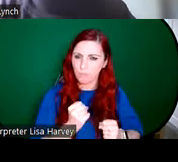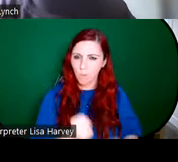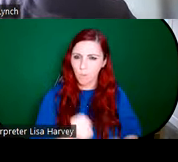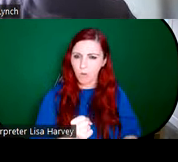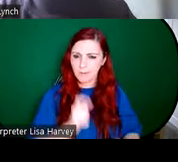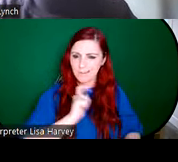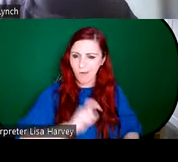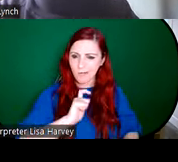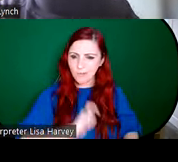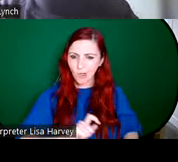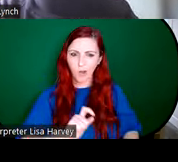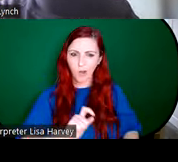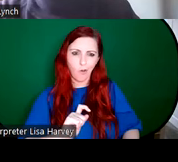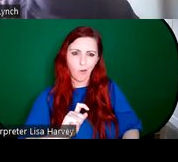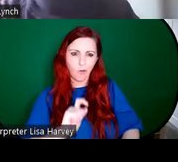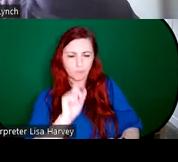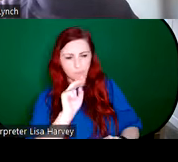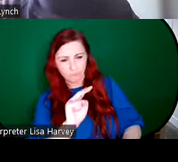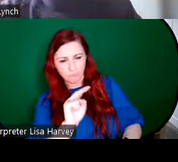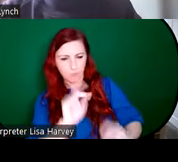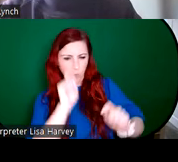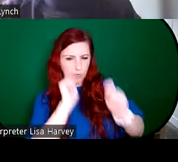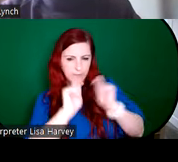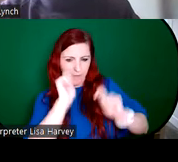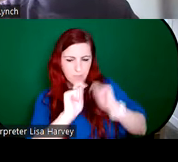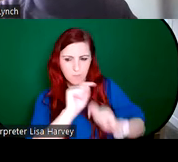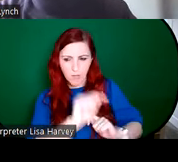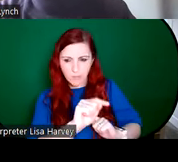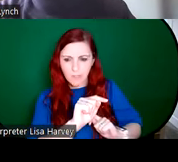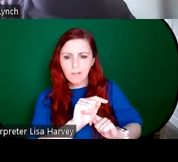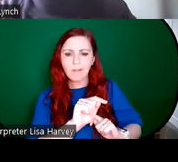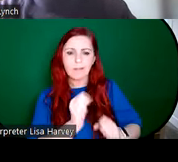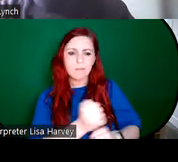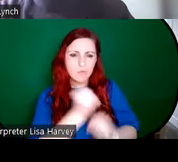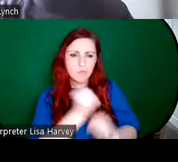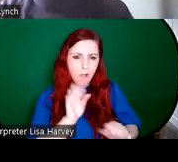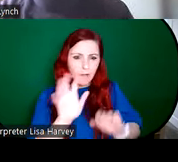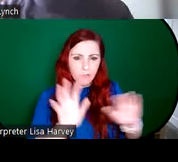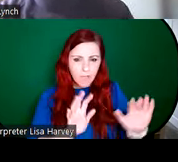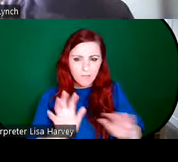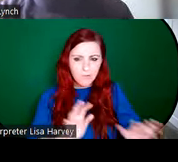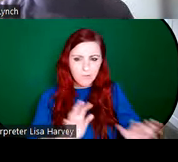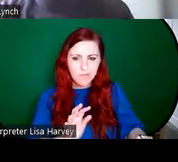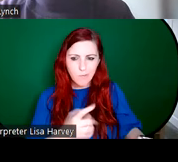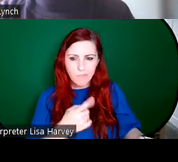like brooding facial expression, strong gestures. So there's a very different